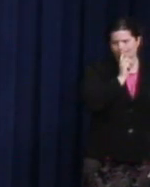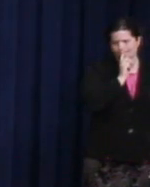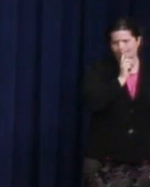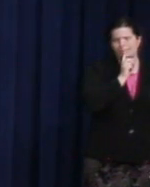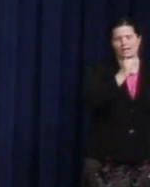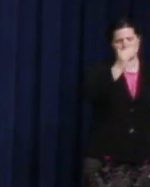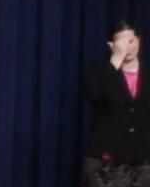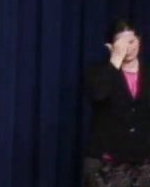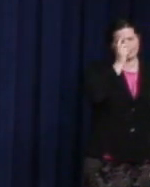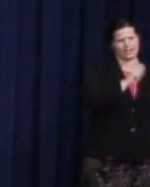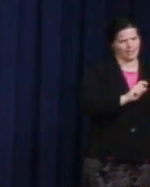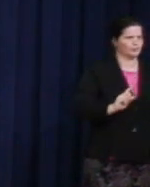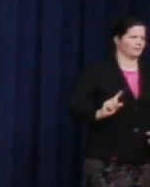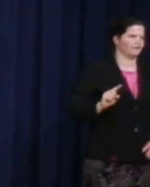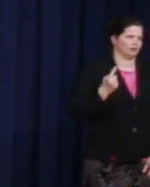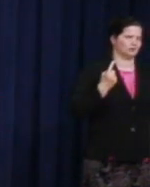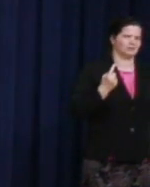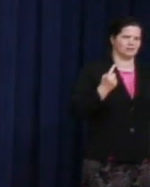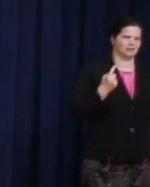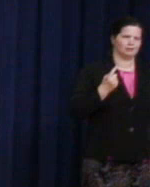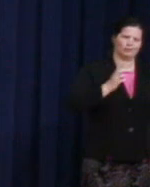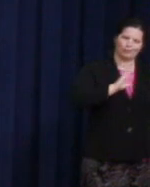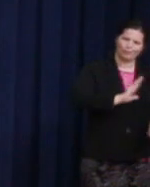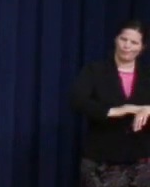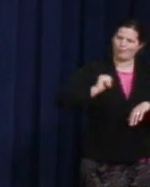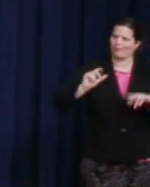a first to call on all to come out,